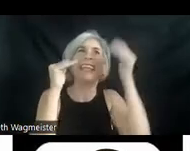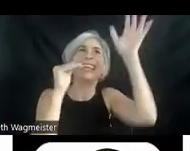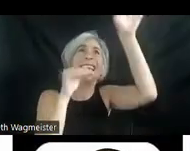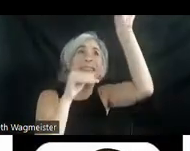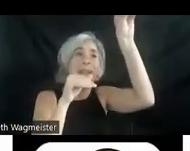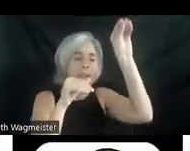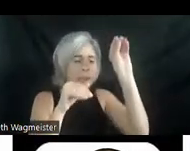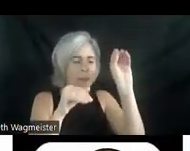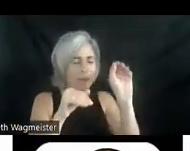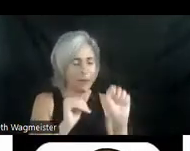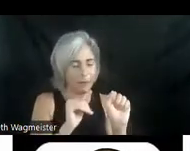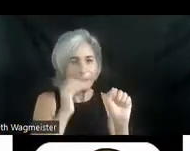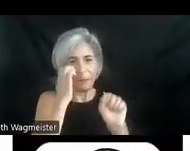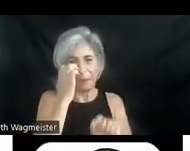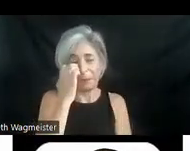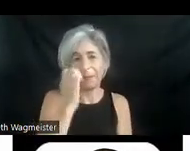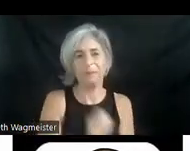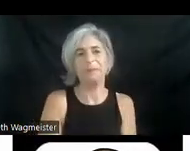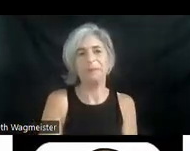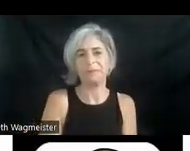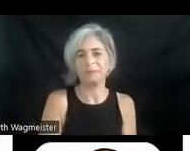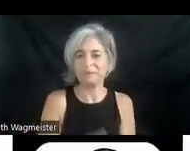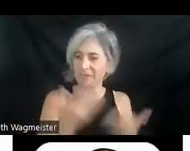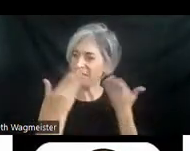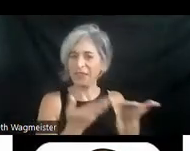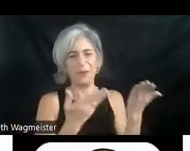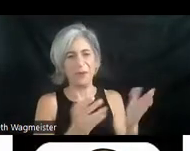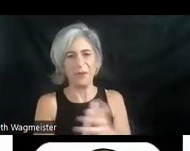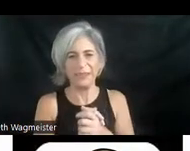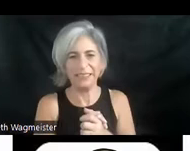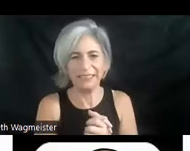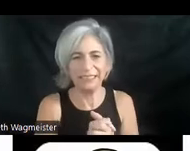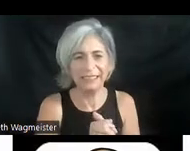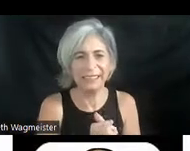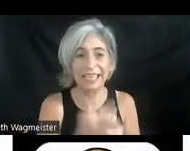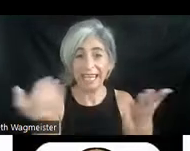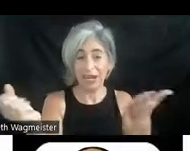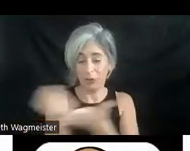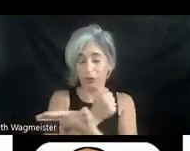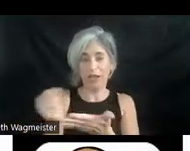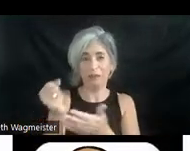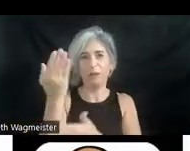There you go. And here's the script. With a few annotations that I think